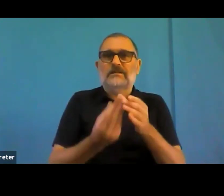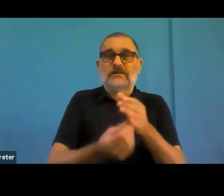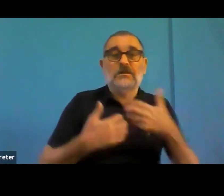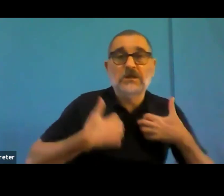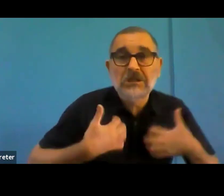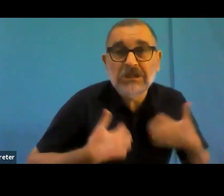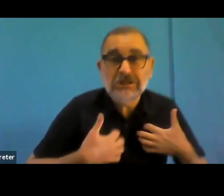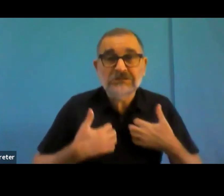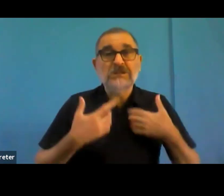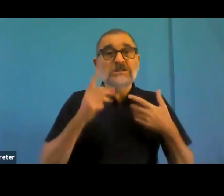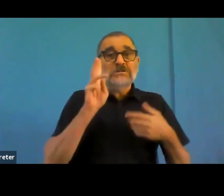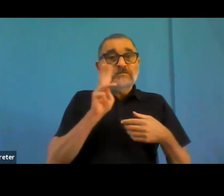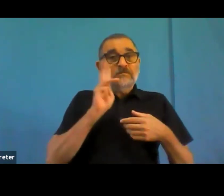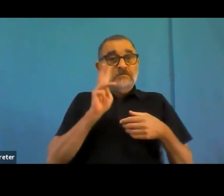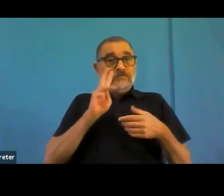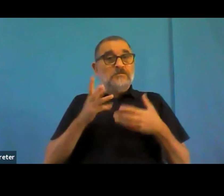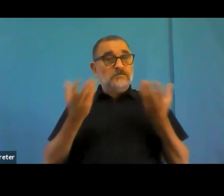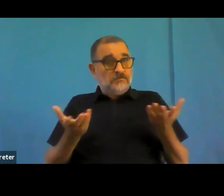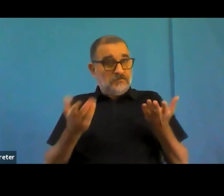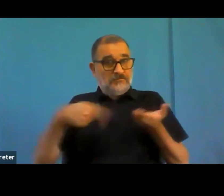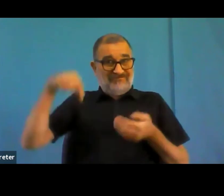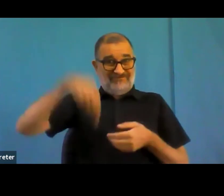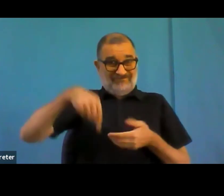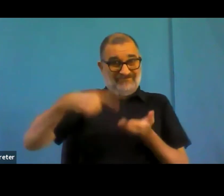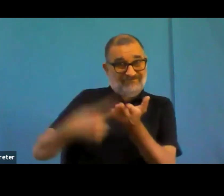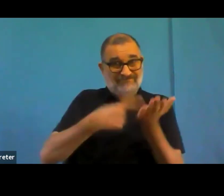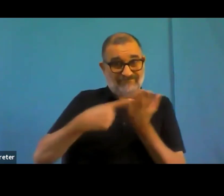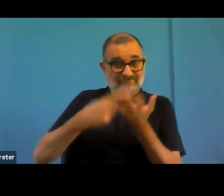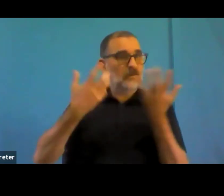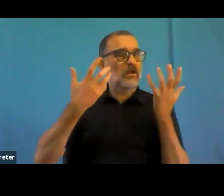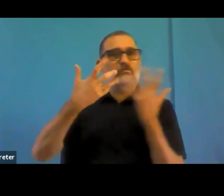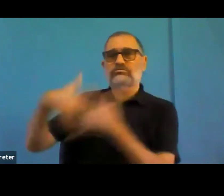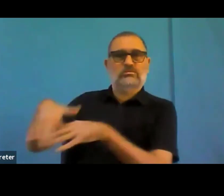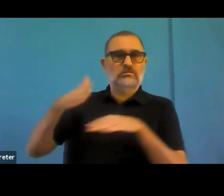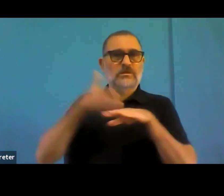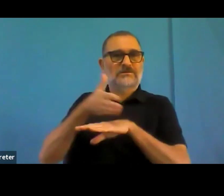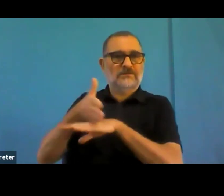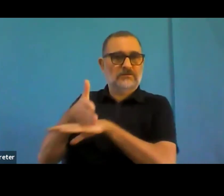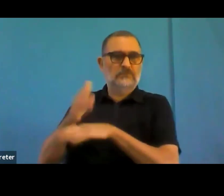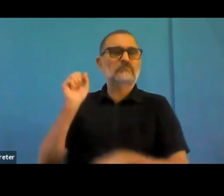And of course, that touches upon the big issue on overlays. But we didn't get into that direction.